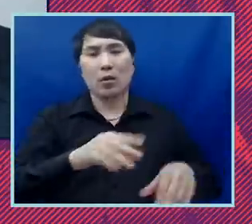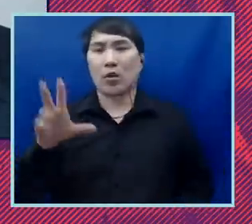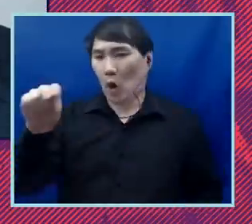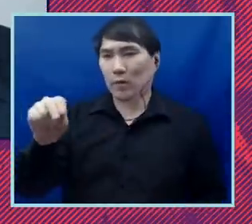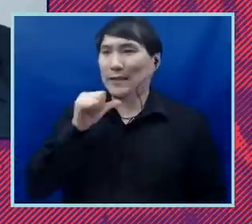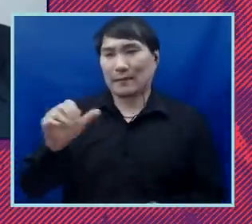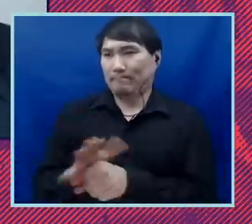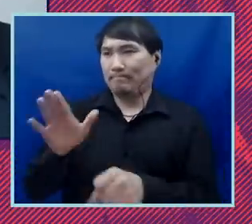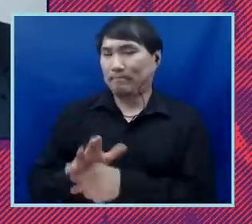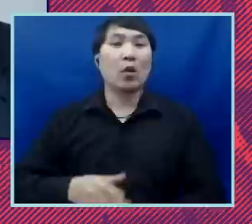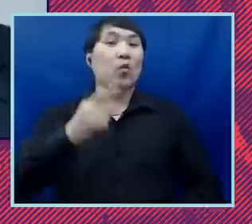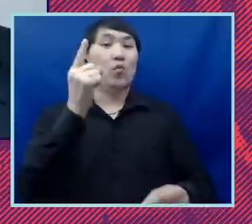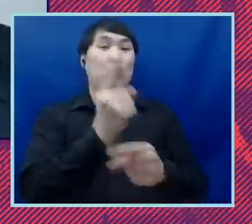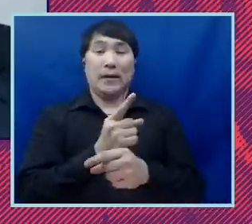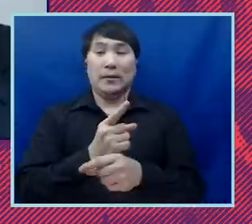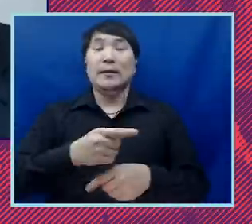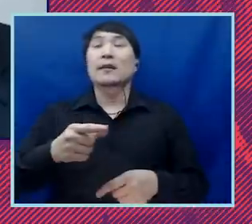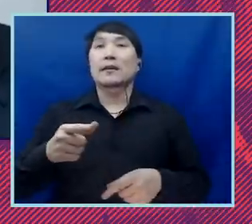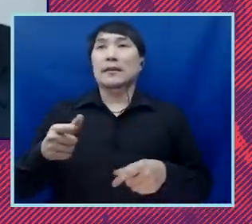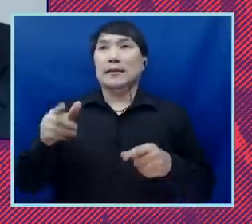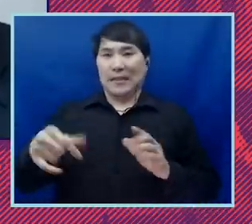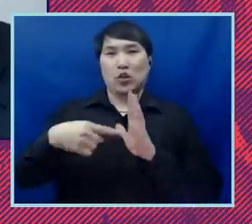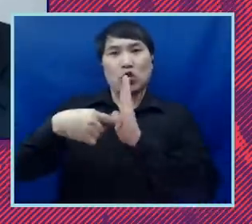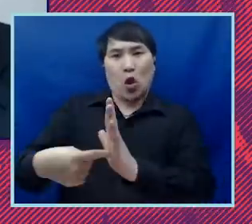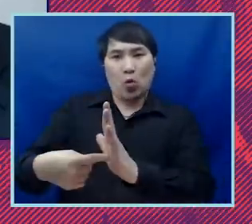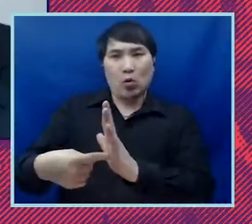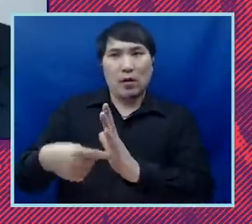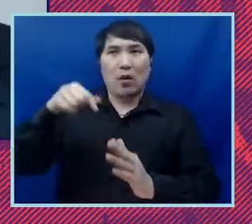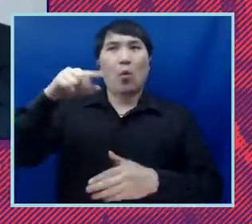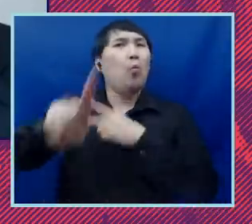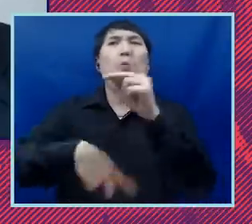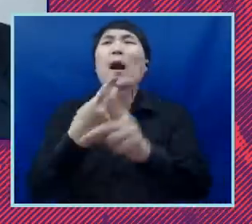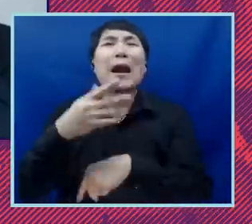It is about demonstrating to these people the type of country we really are. They got an image of us